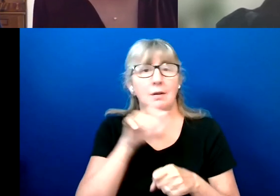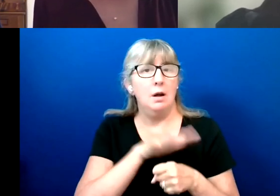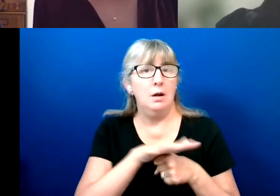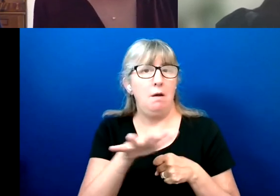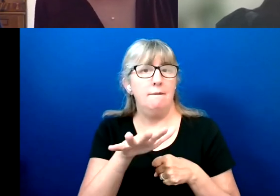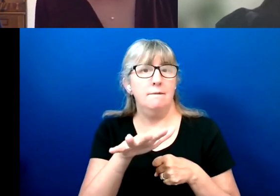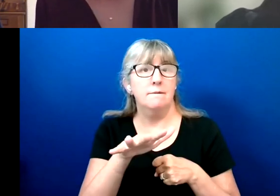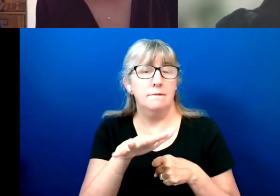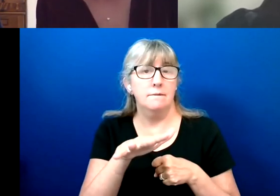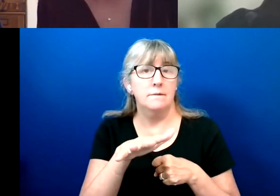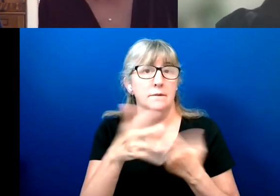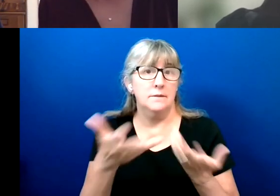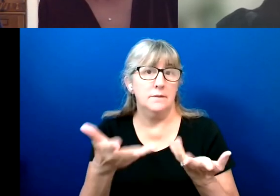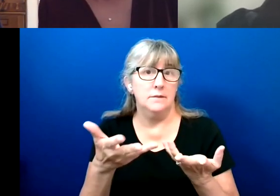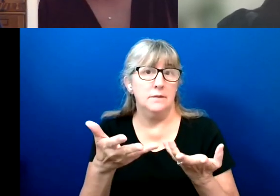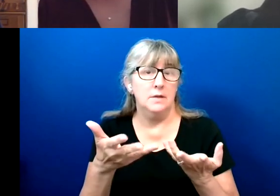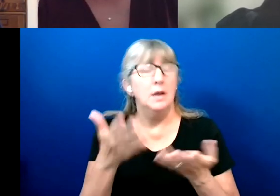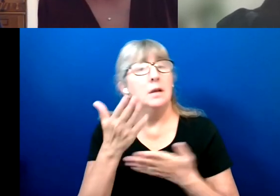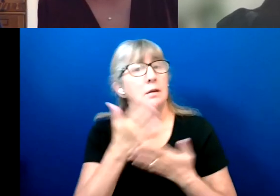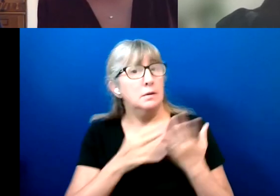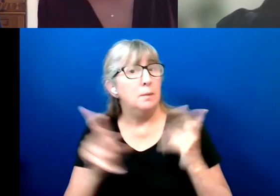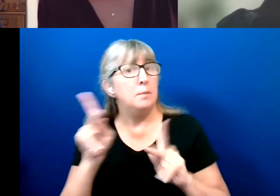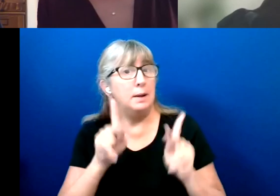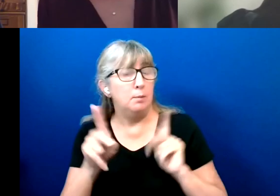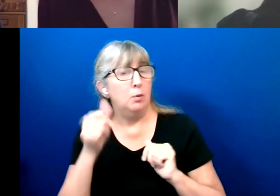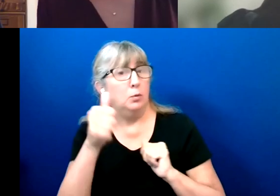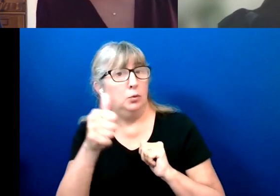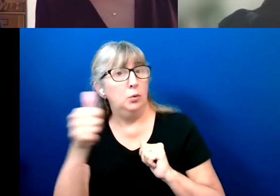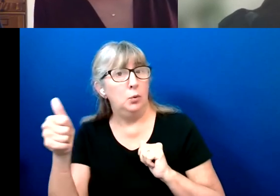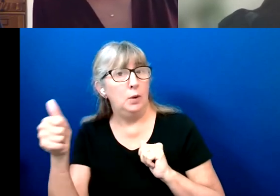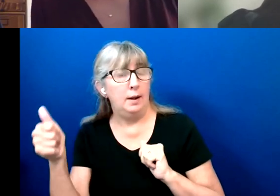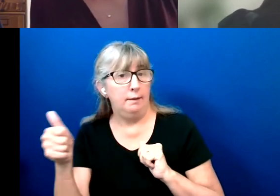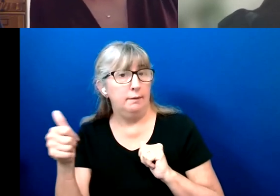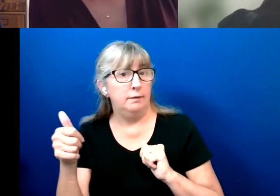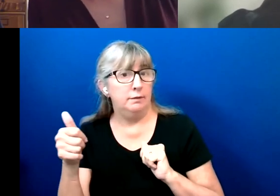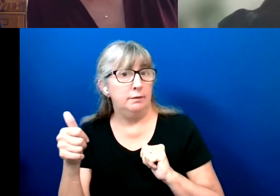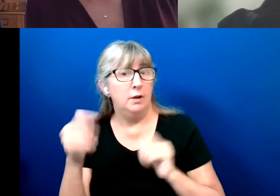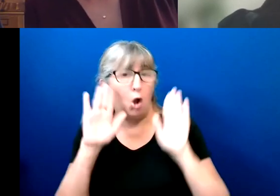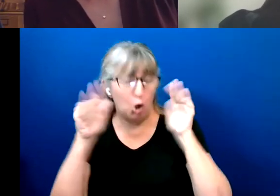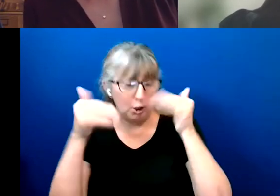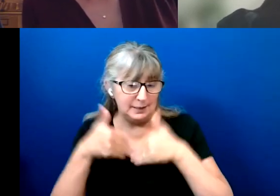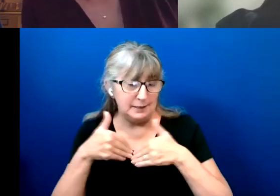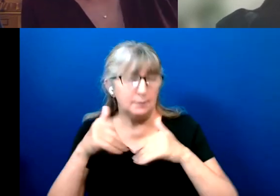That it will get some people with conditions such as autism, but it will miss others.